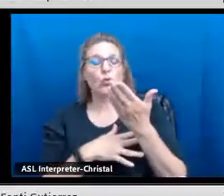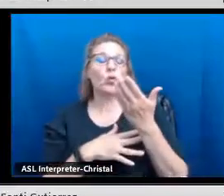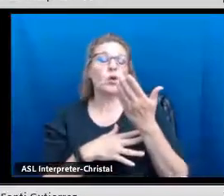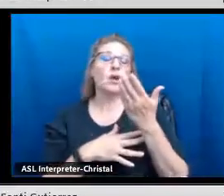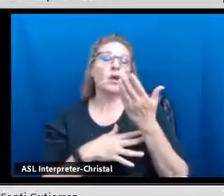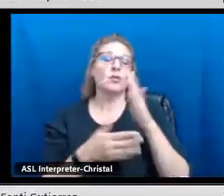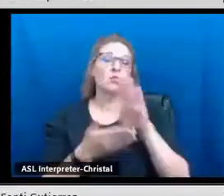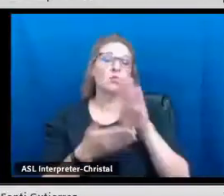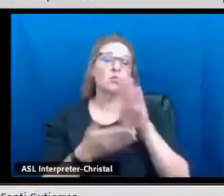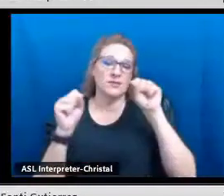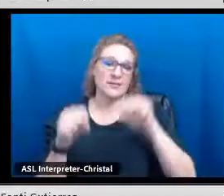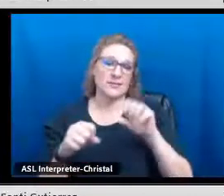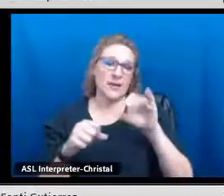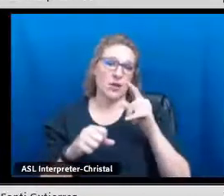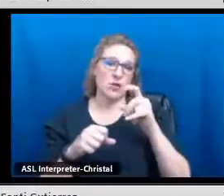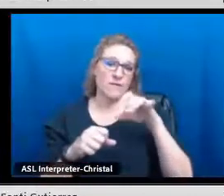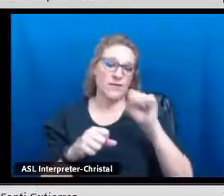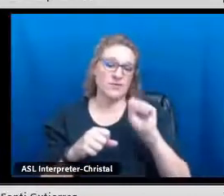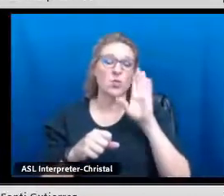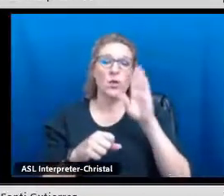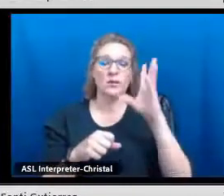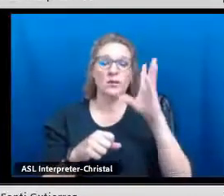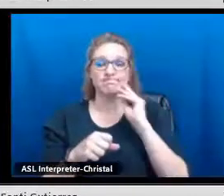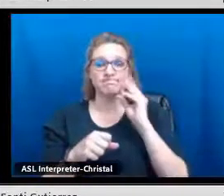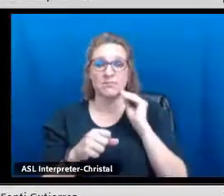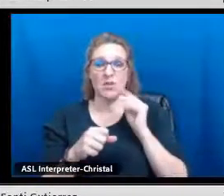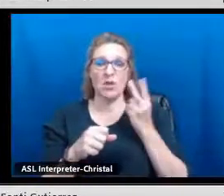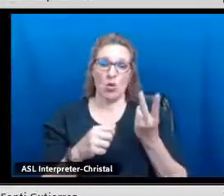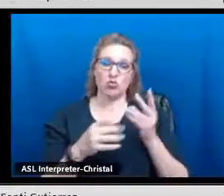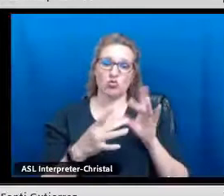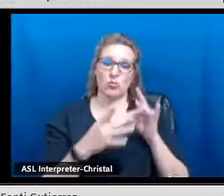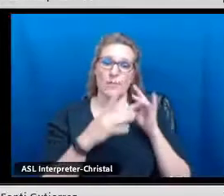students that are going to go through the school system in Clovis, New Mexico, will